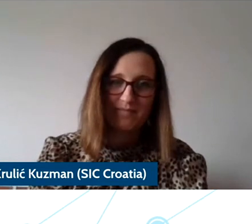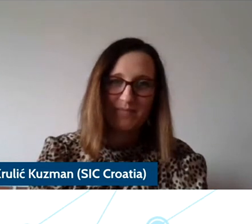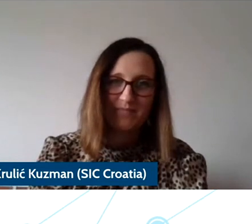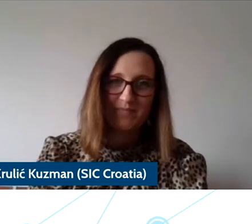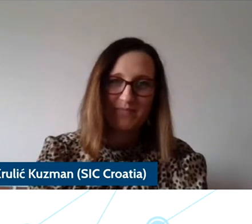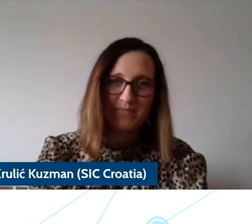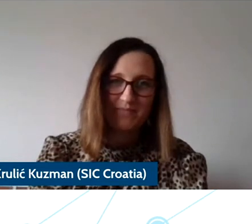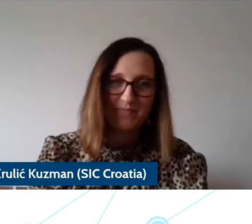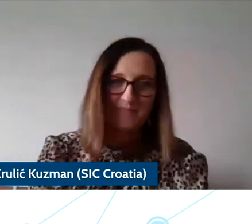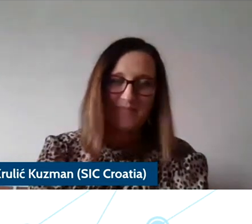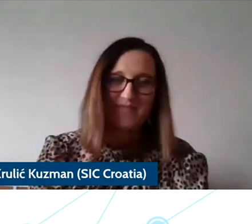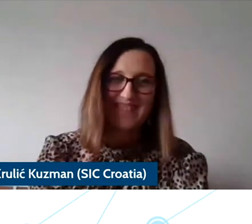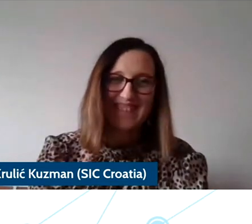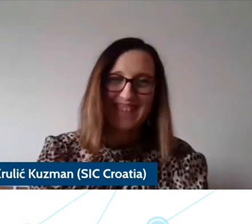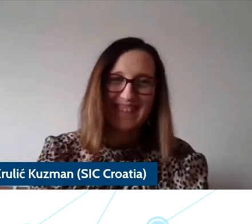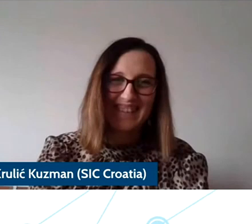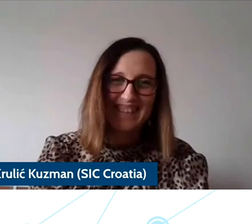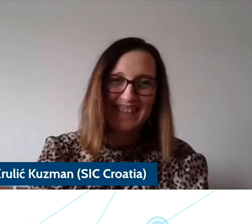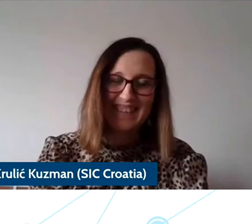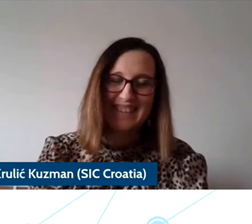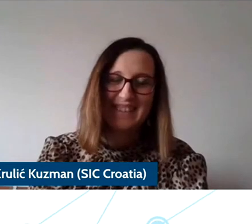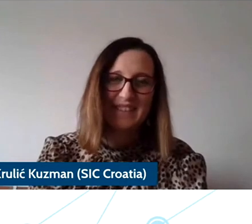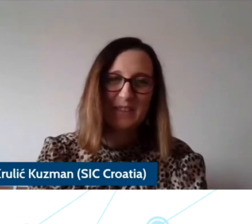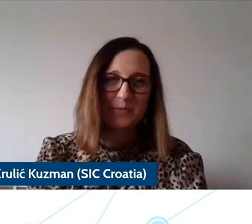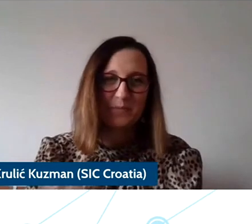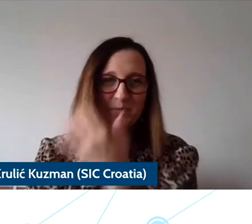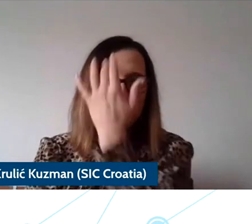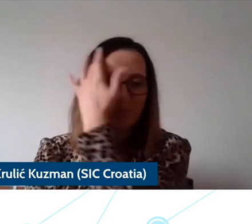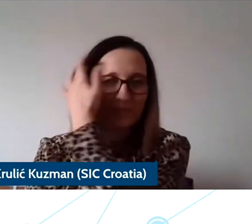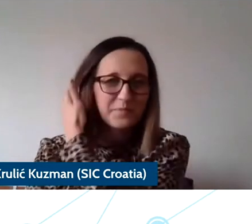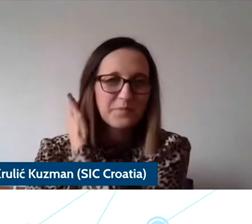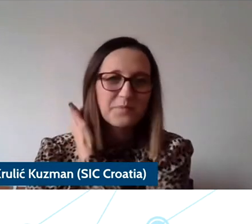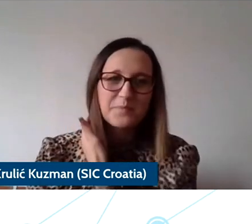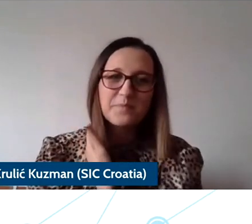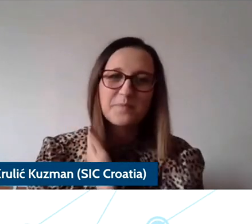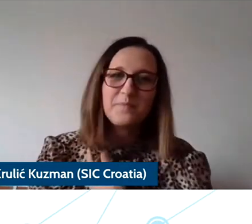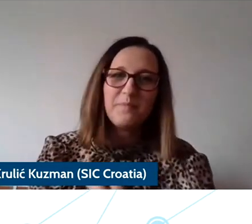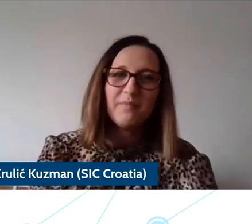Kristina I would love to hear about what you think are the priority for protection.